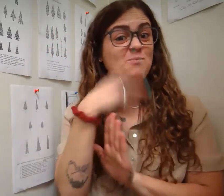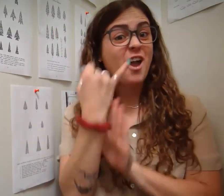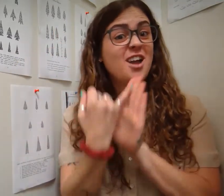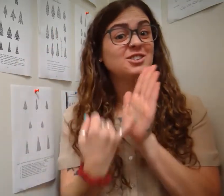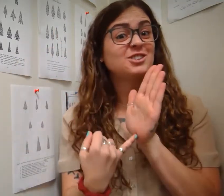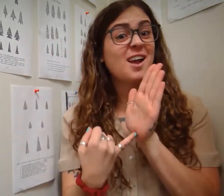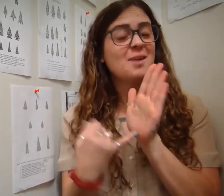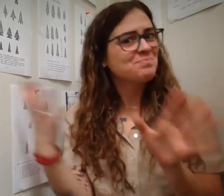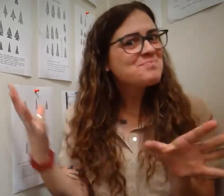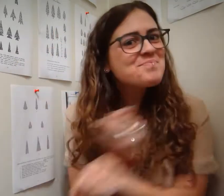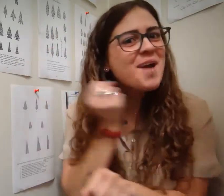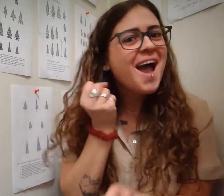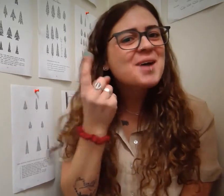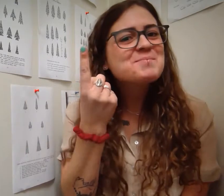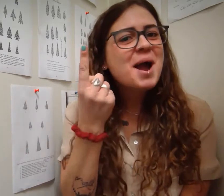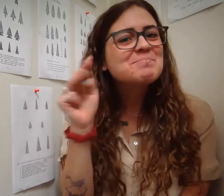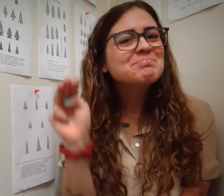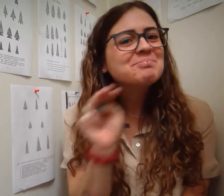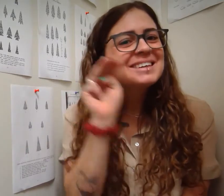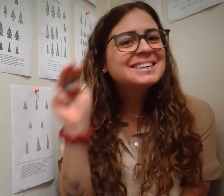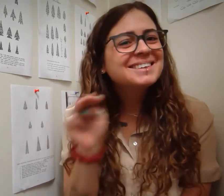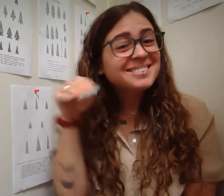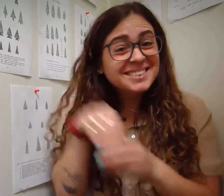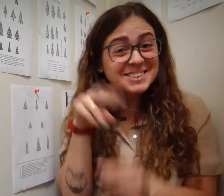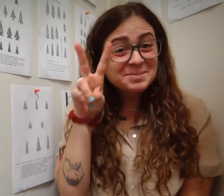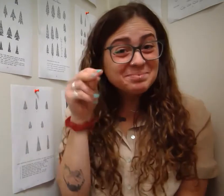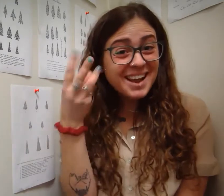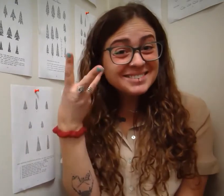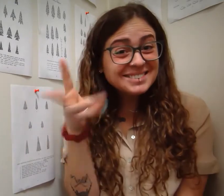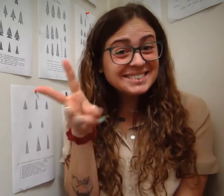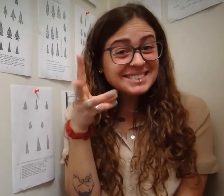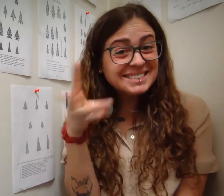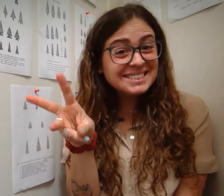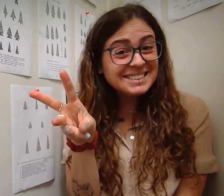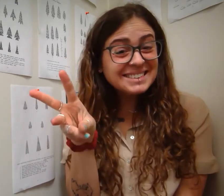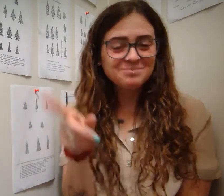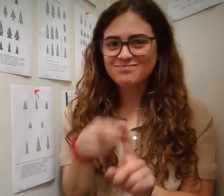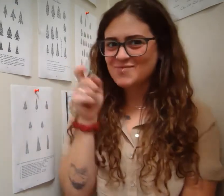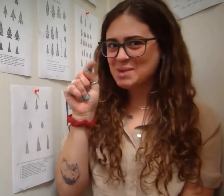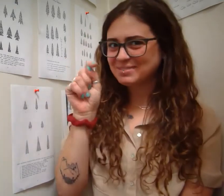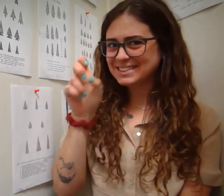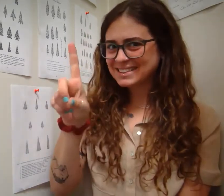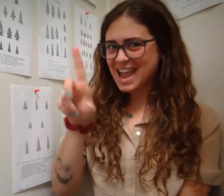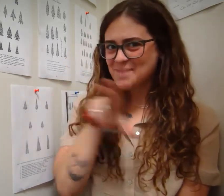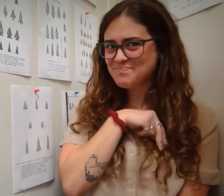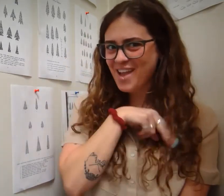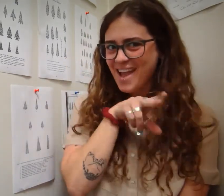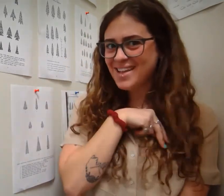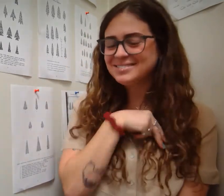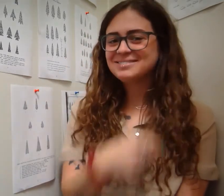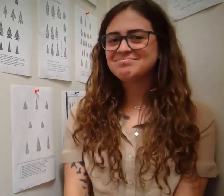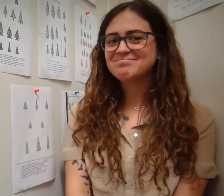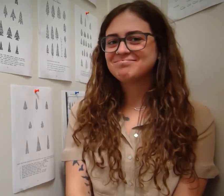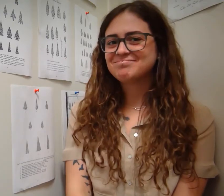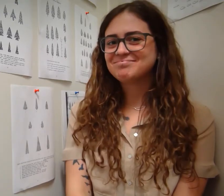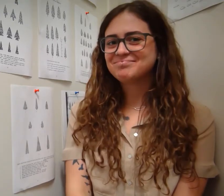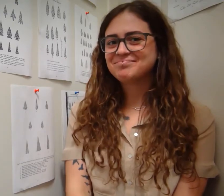This project is what won her the esteemed $1 million TED prize in 2016!